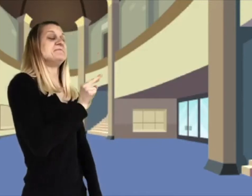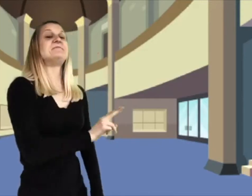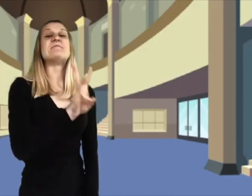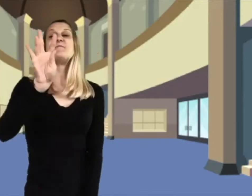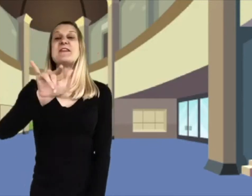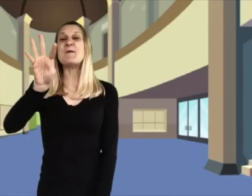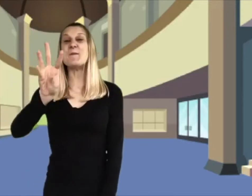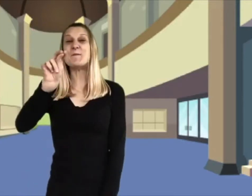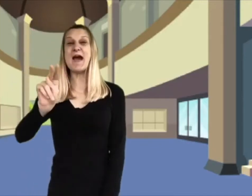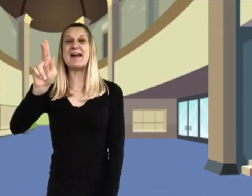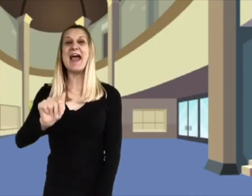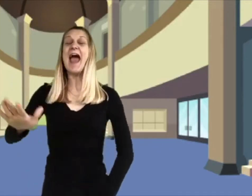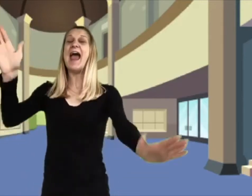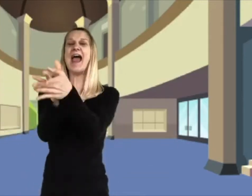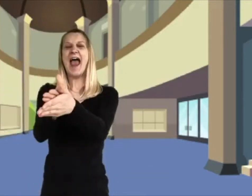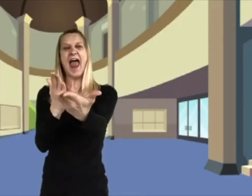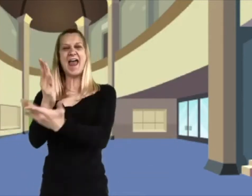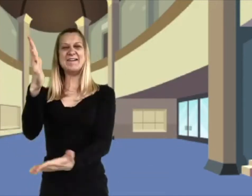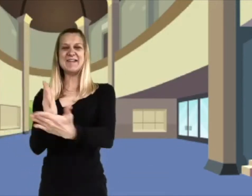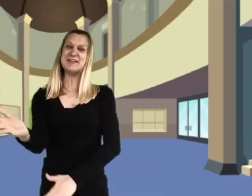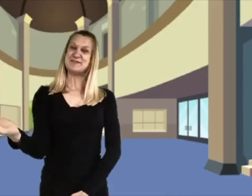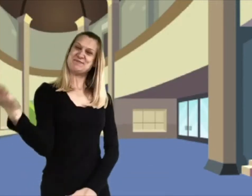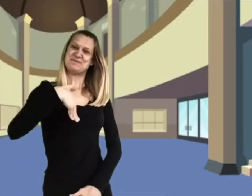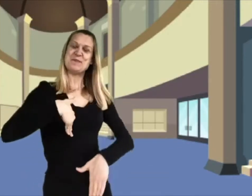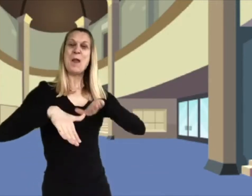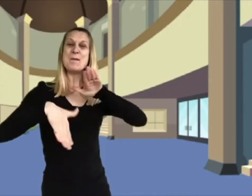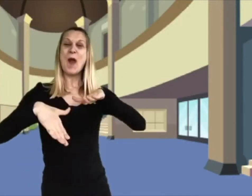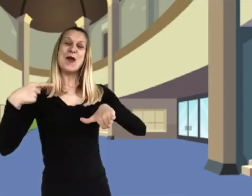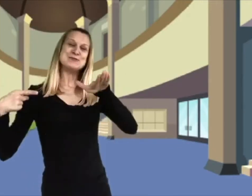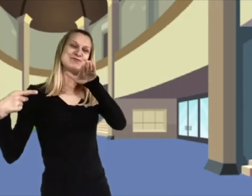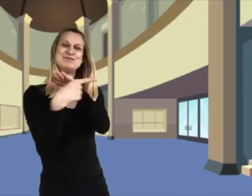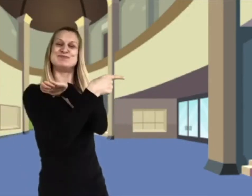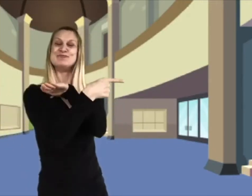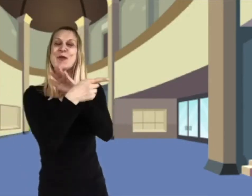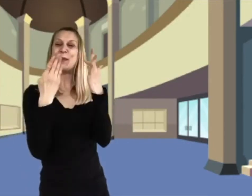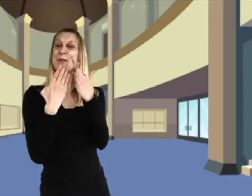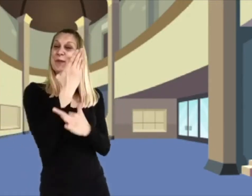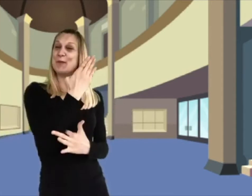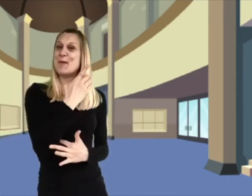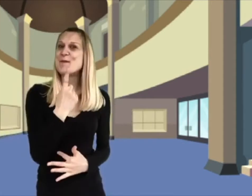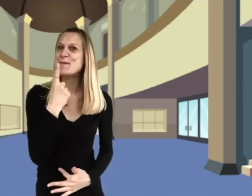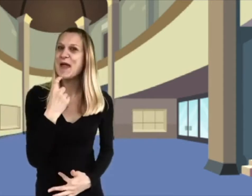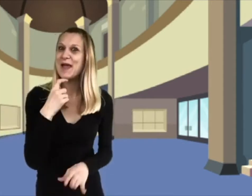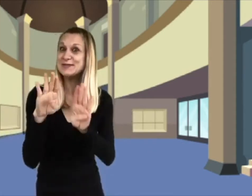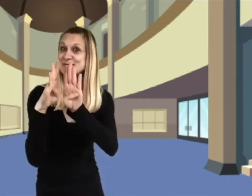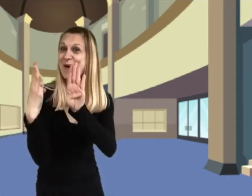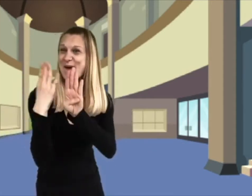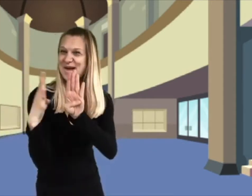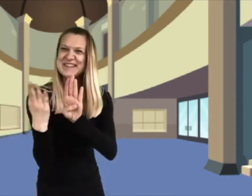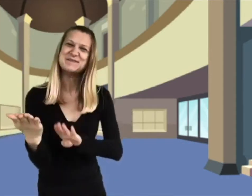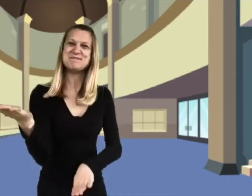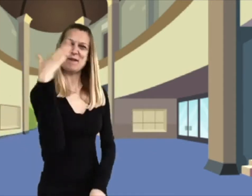"Here we are!" cried Mr. Wonka, trotting along in front of the group. "Through this big red door, please! Come and follow me!